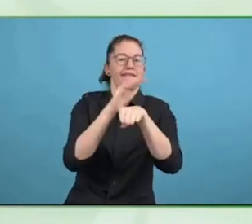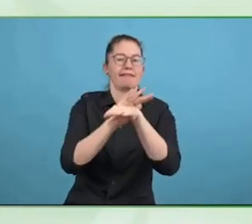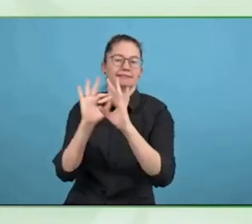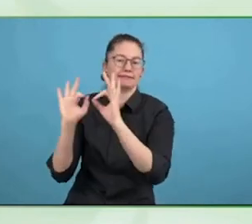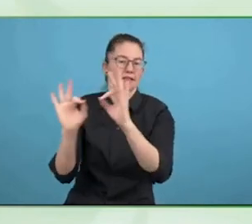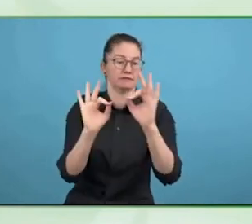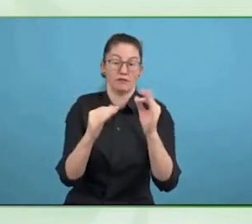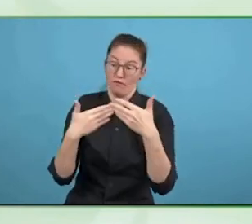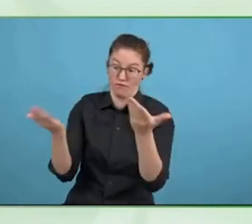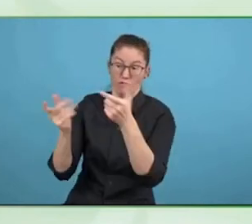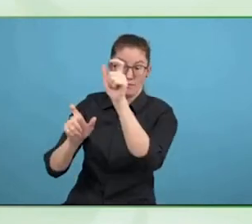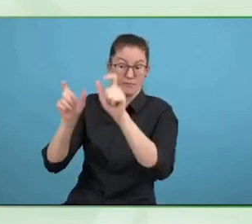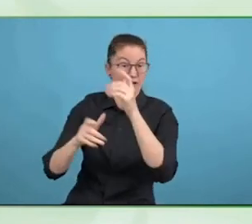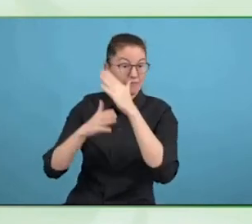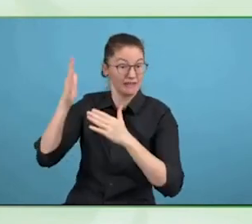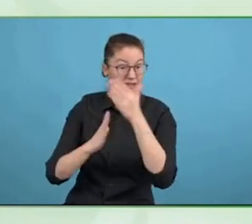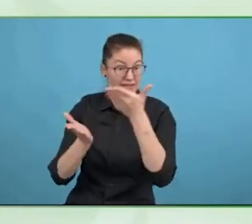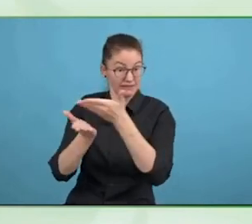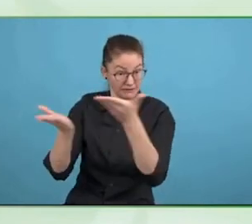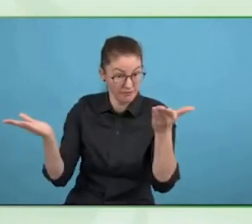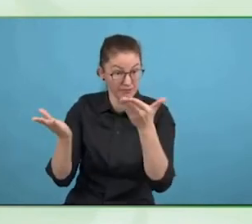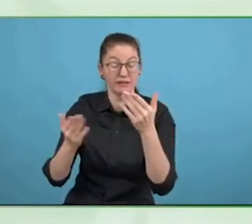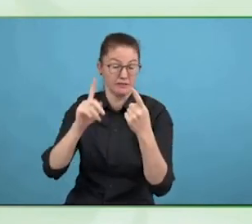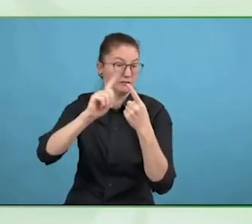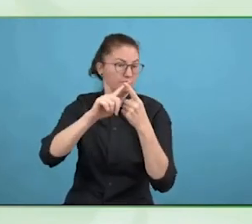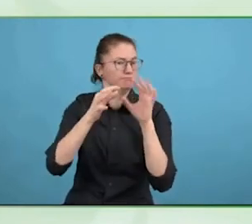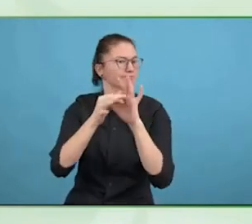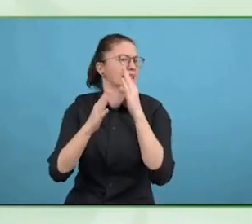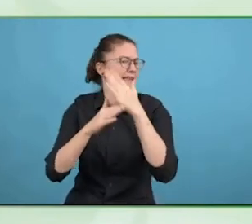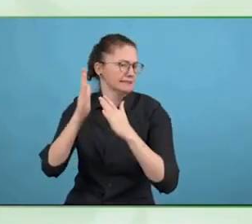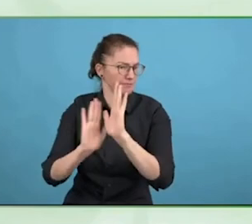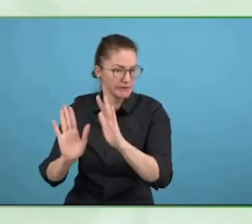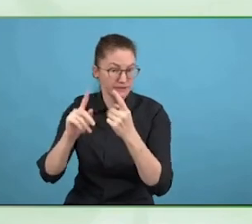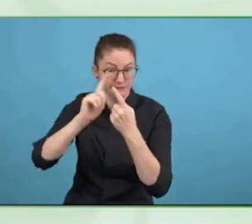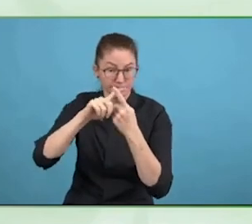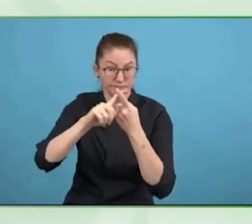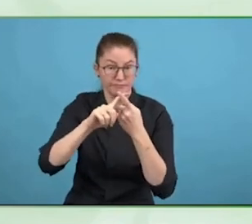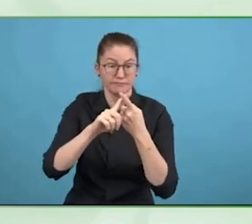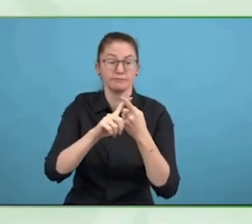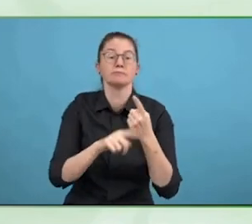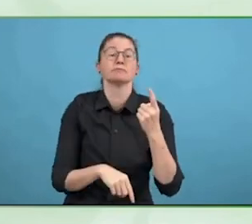require three or four visits by a carer each day to help that person do personal care.